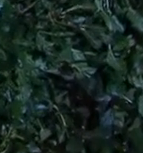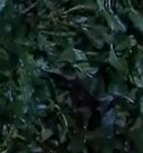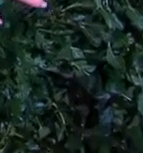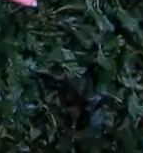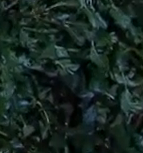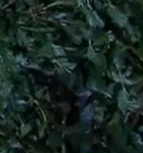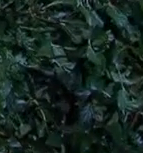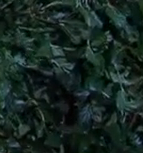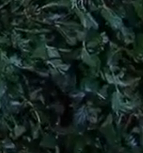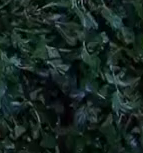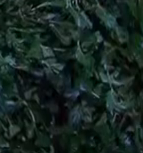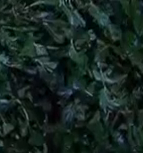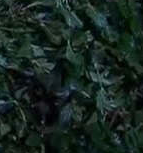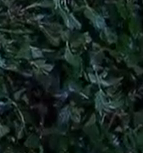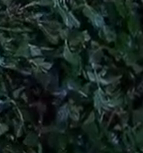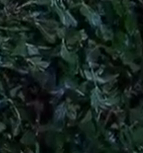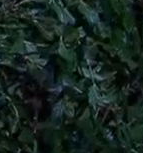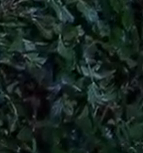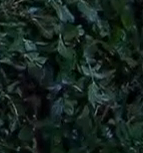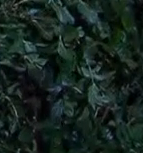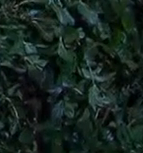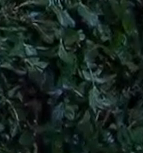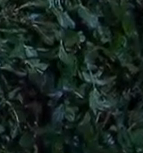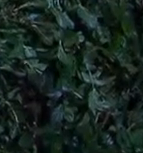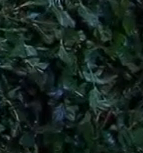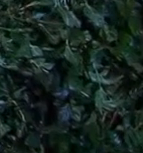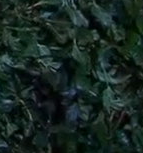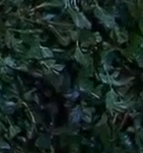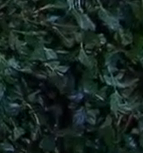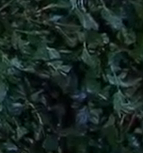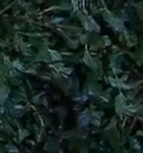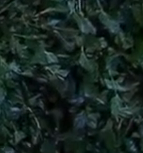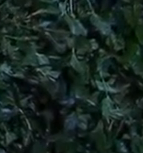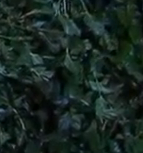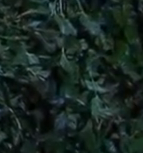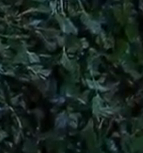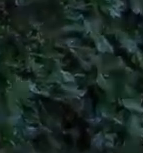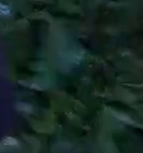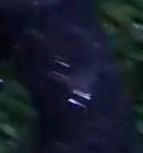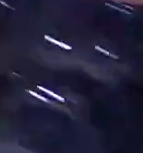Now that they've walked away with some of the awards for this evening and also get to know what it truly means for them to hashtag